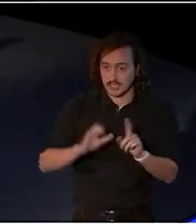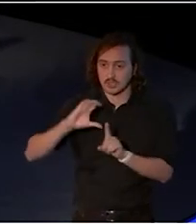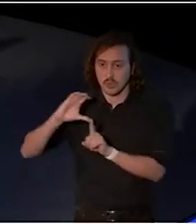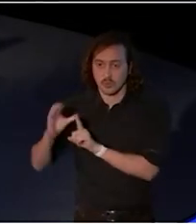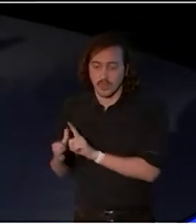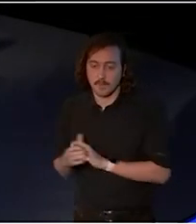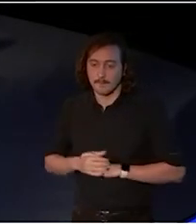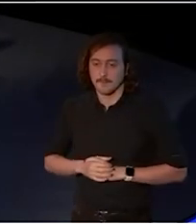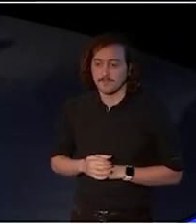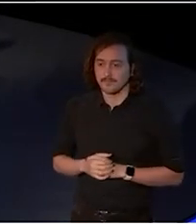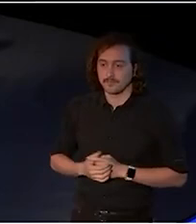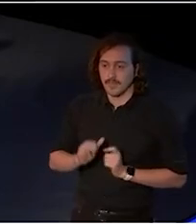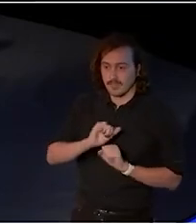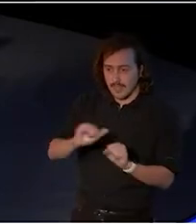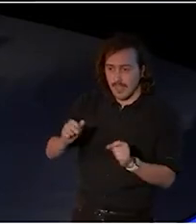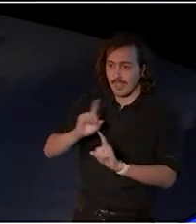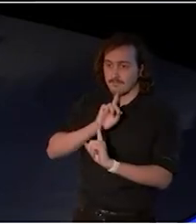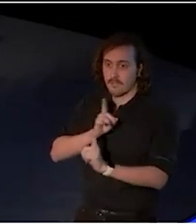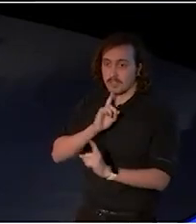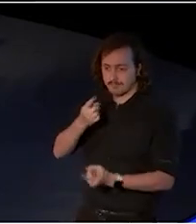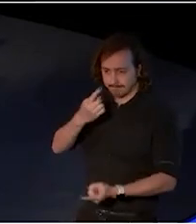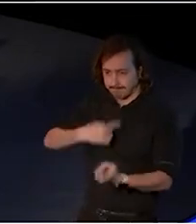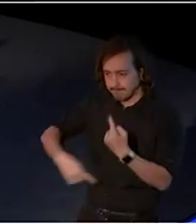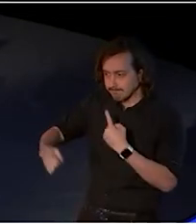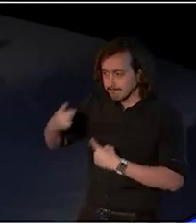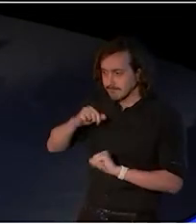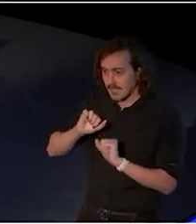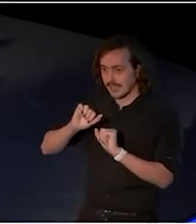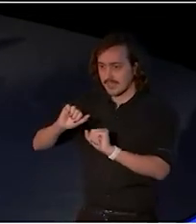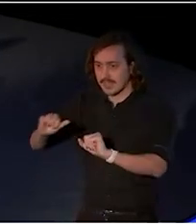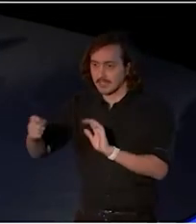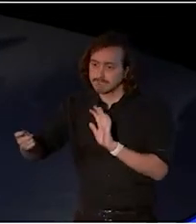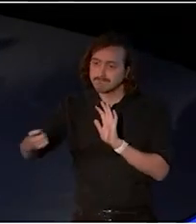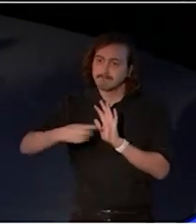seeking their advice and input on the appointment of the new